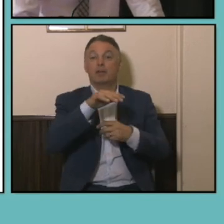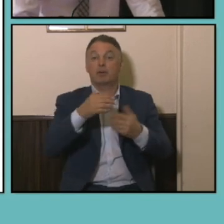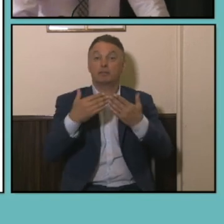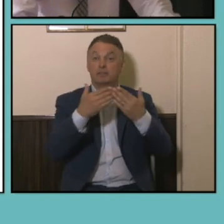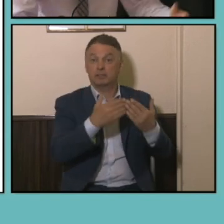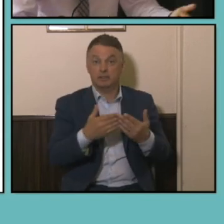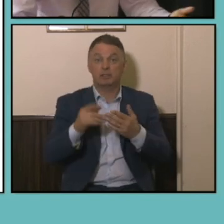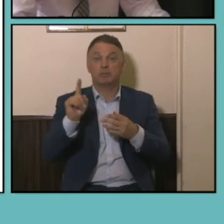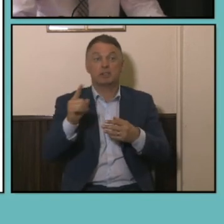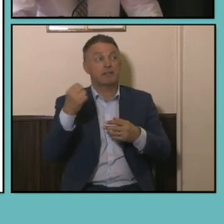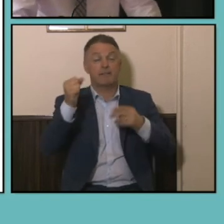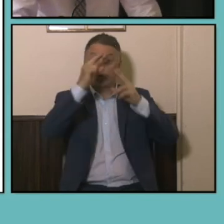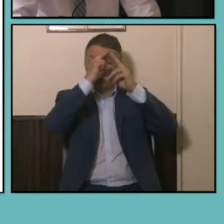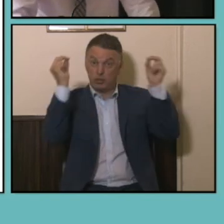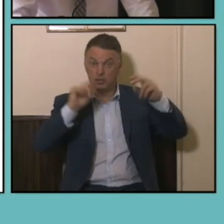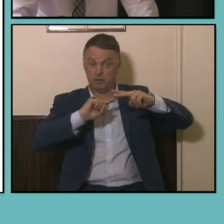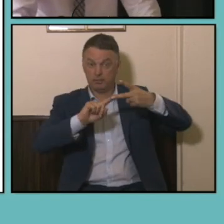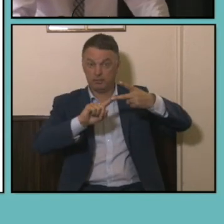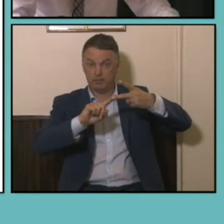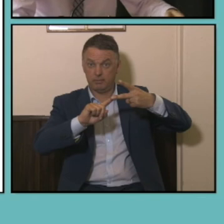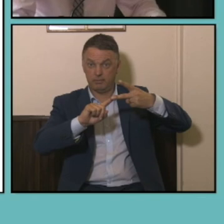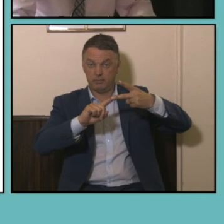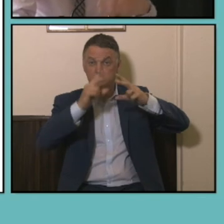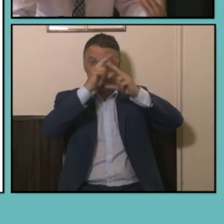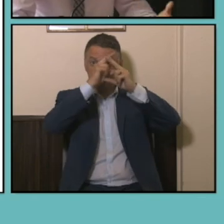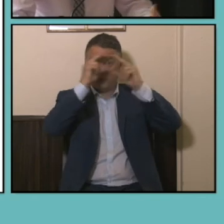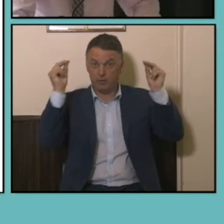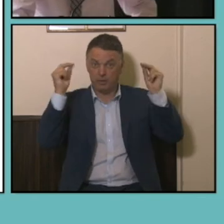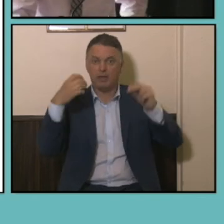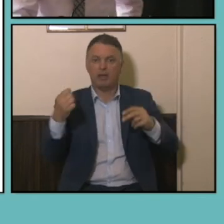Nursing is second so you know we have a very strong health industry in Australia